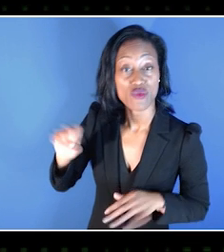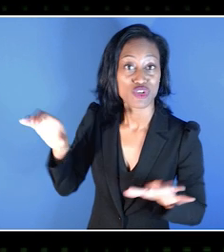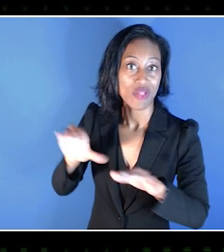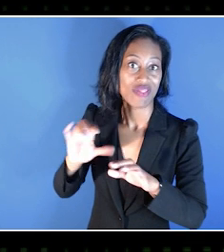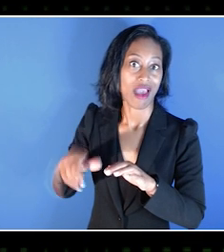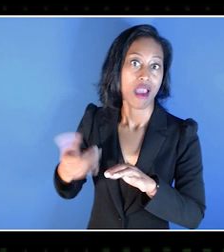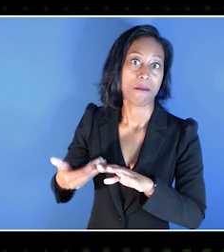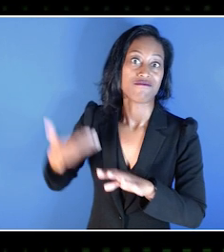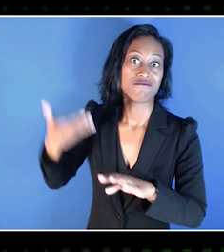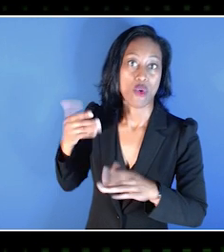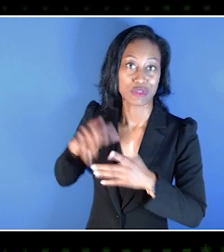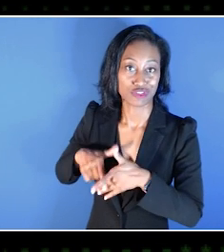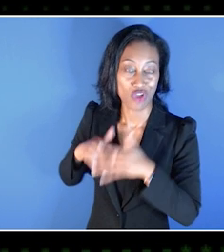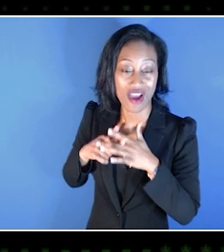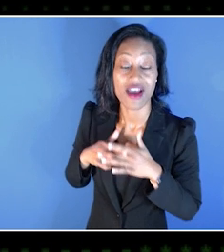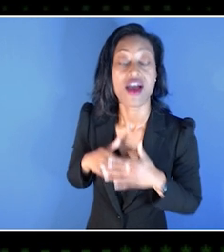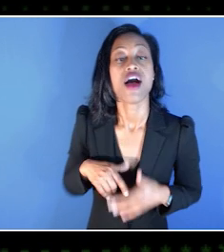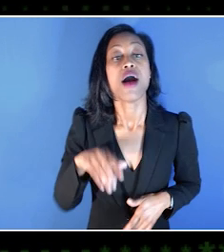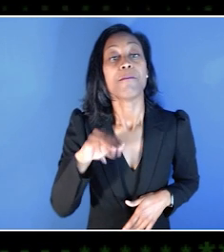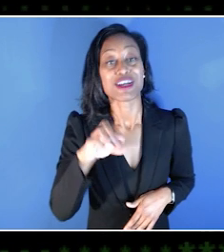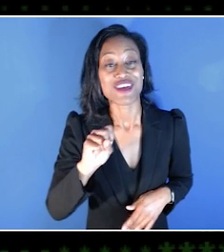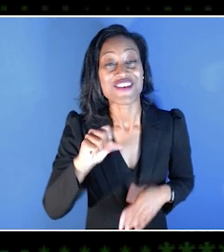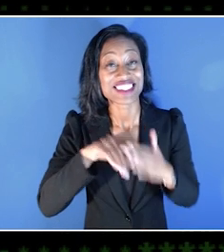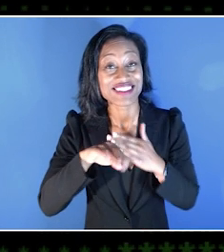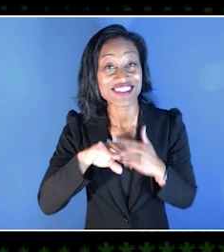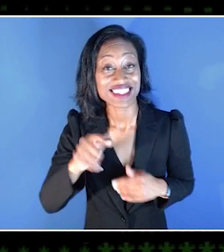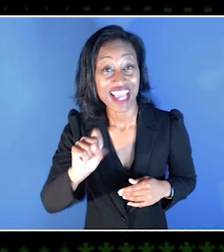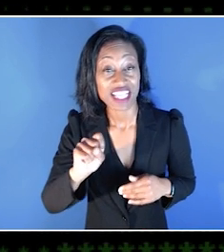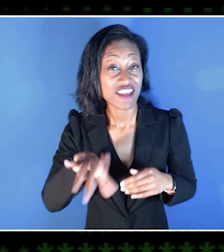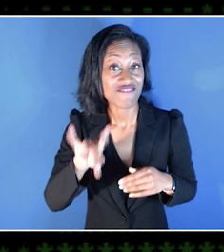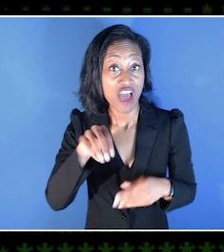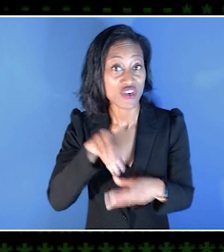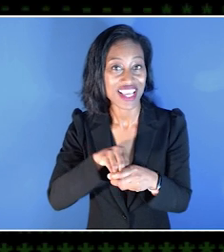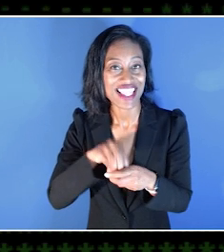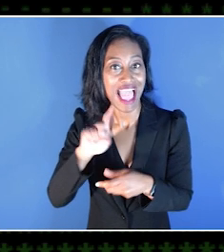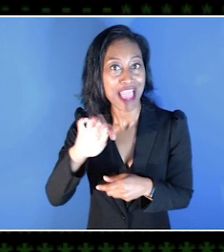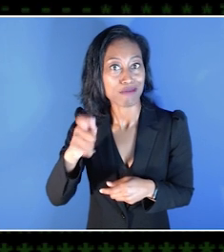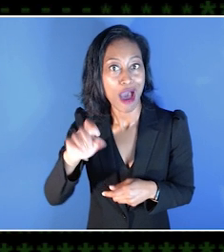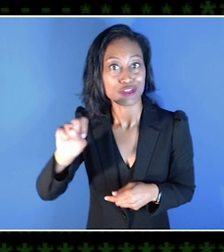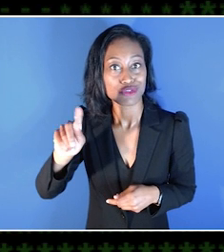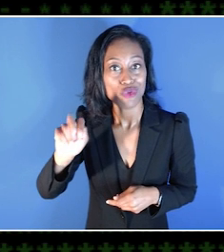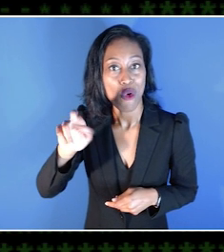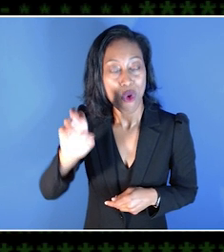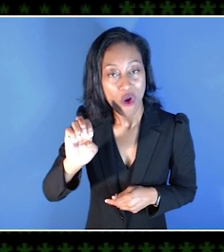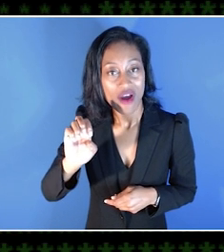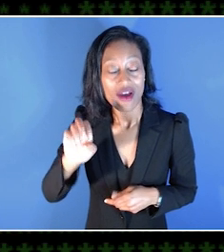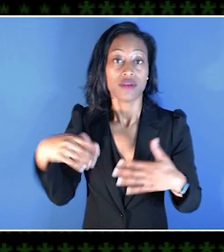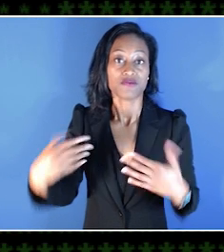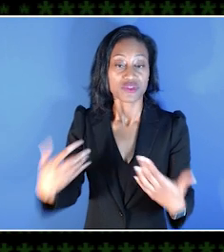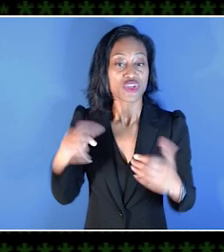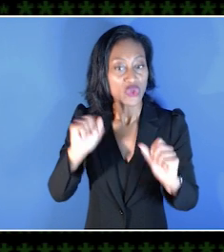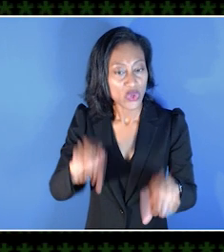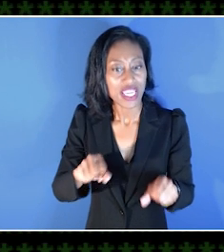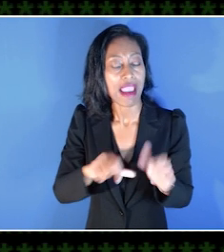Microsoft Accessibility Tags can be found on the Xbox Store. And what it is is that developers can choose to highlight these wide range